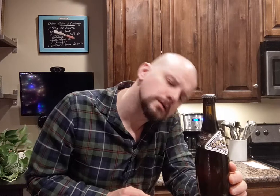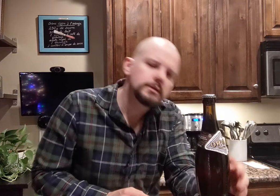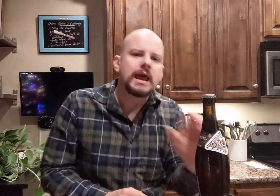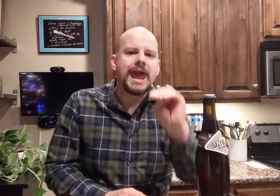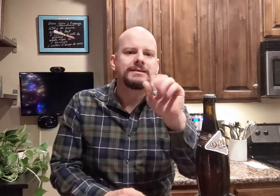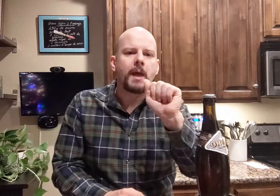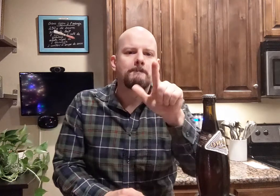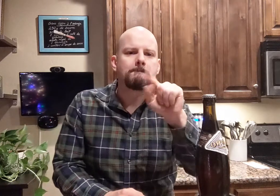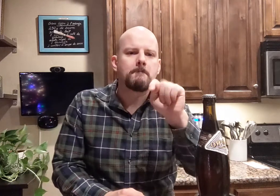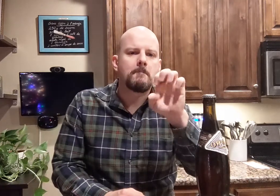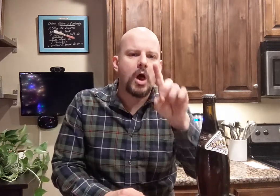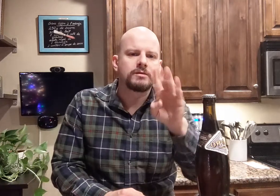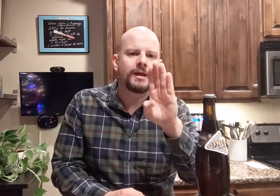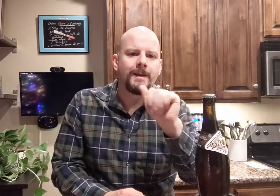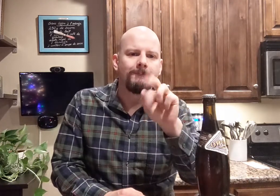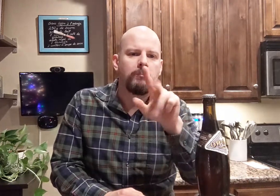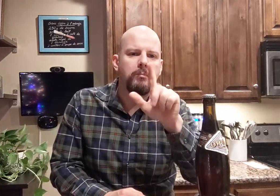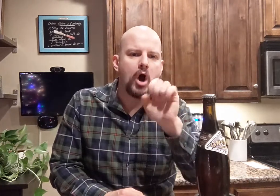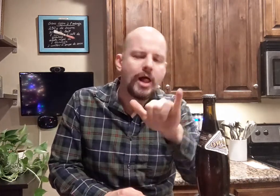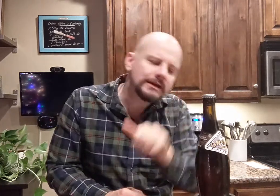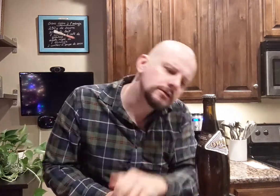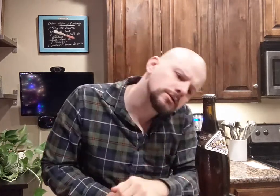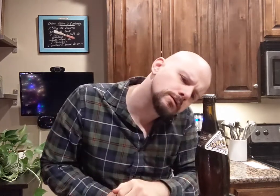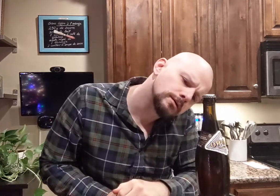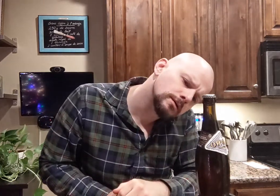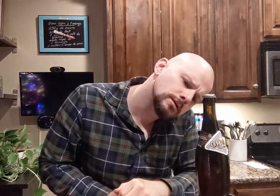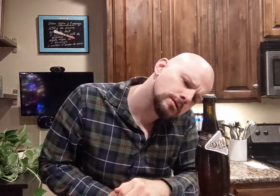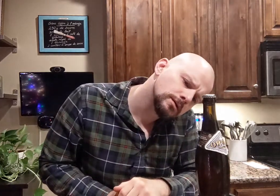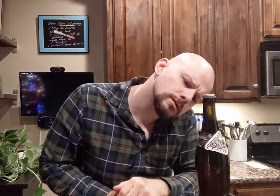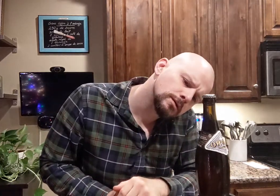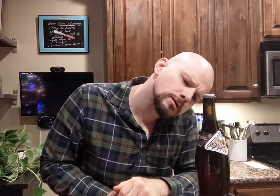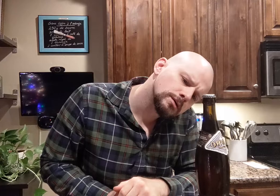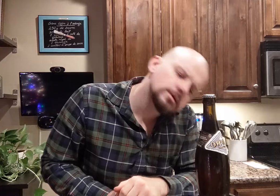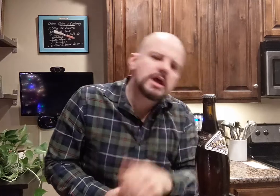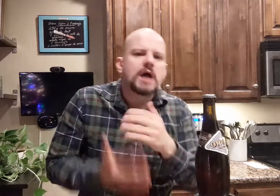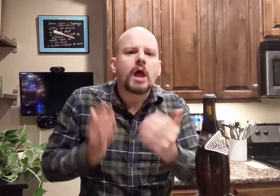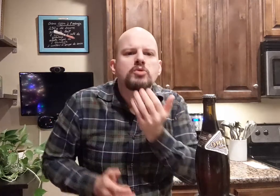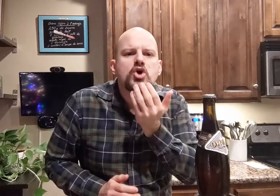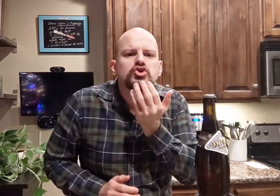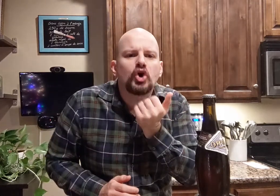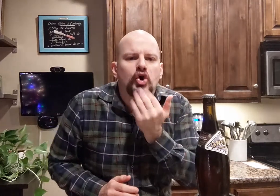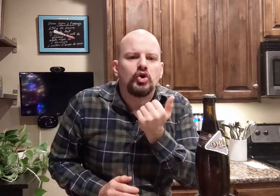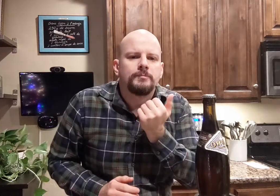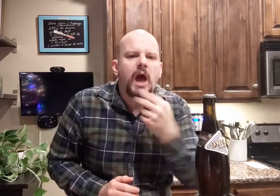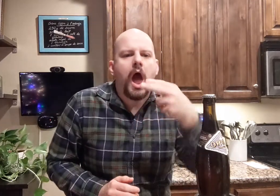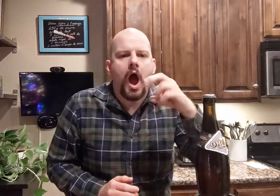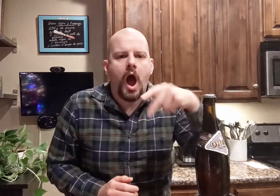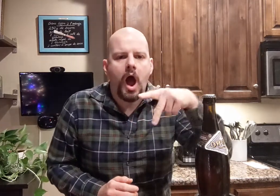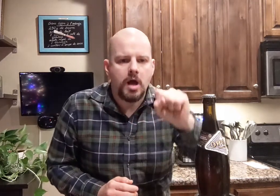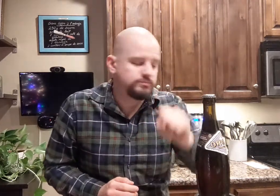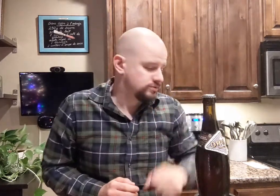It's malted barley. It has some sugar and hops.